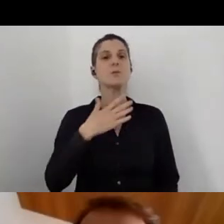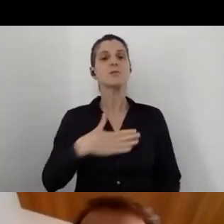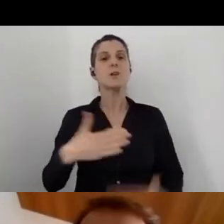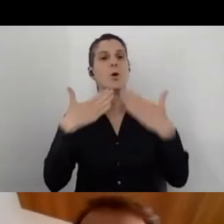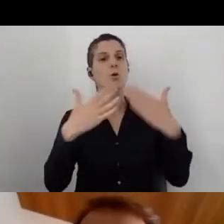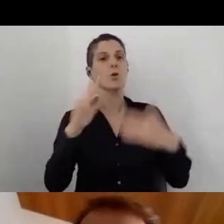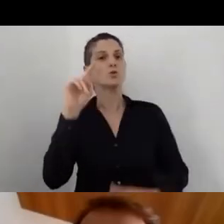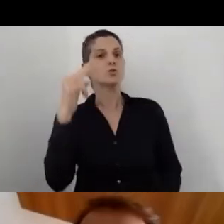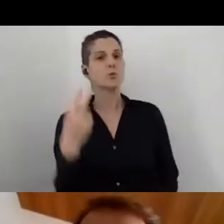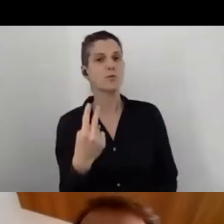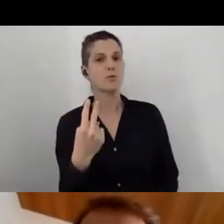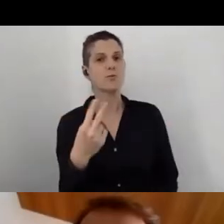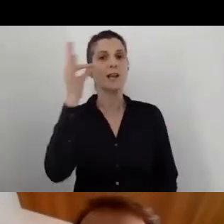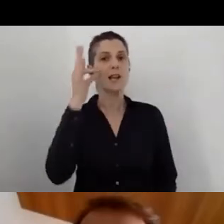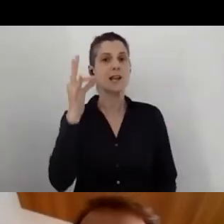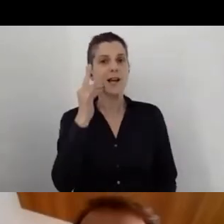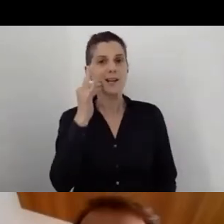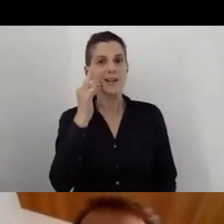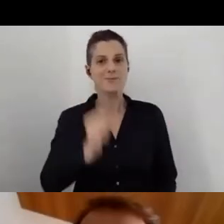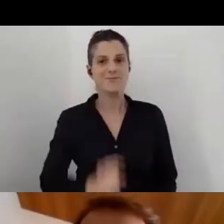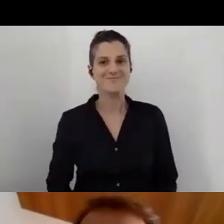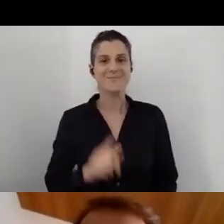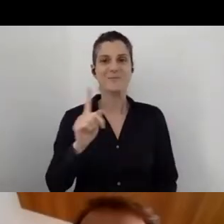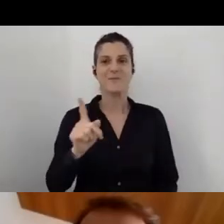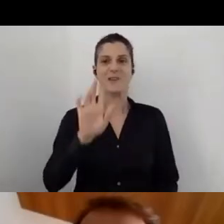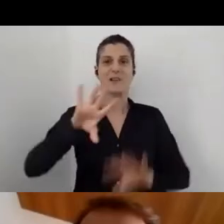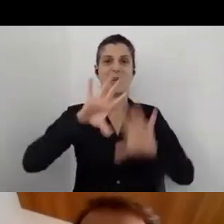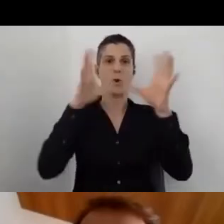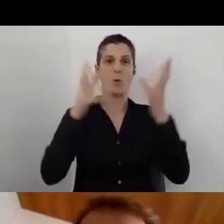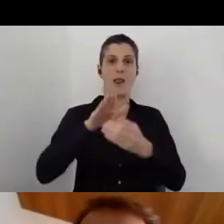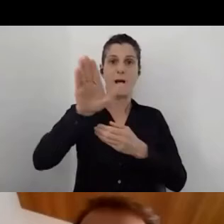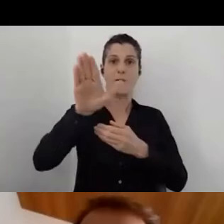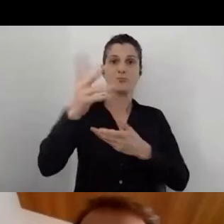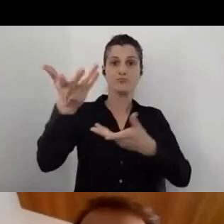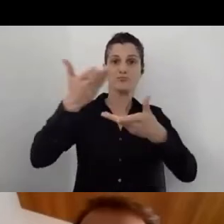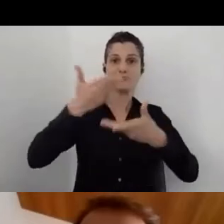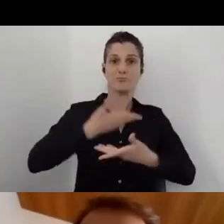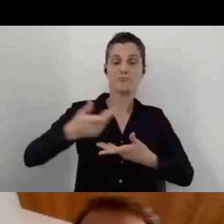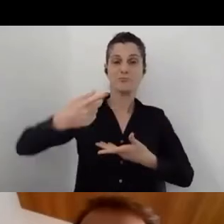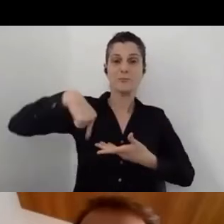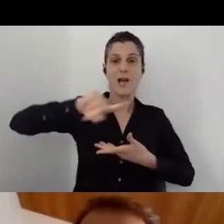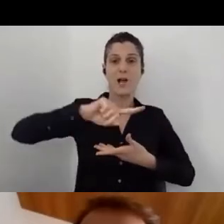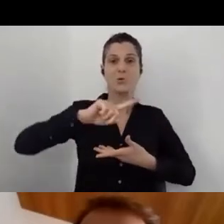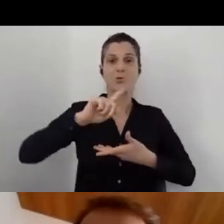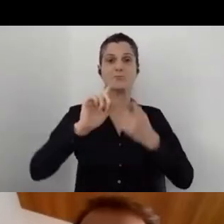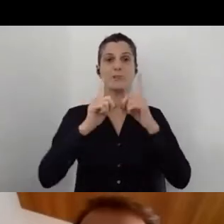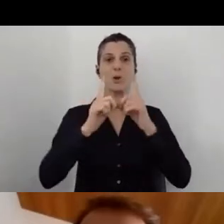Talia and Global Ramp for giving us sign language interpretation.